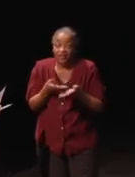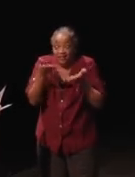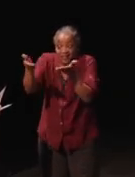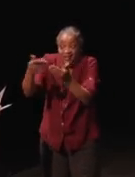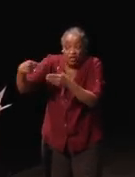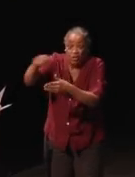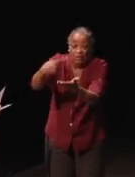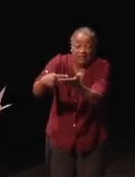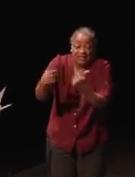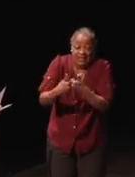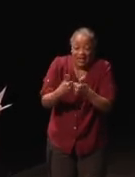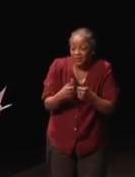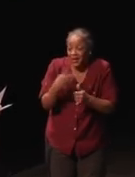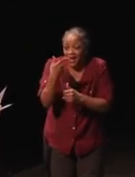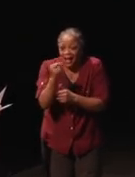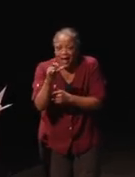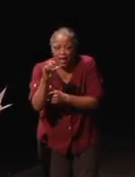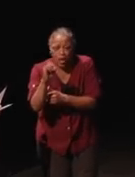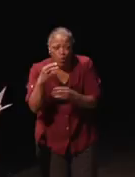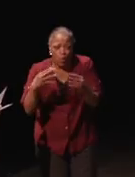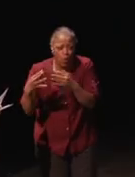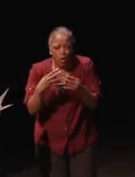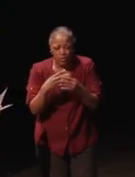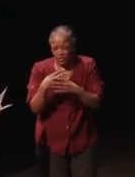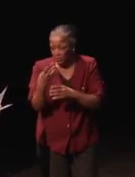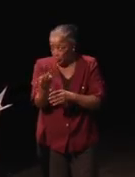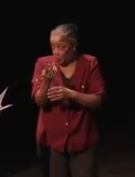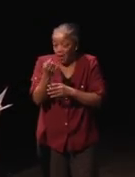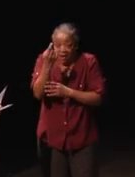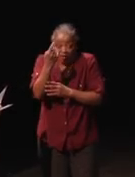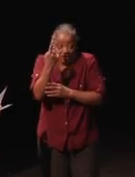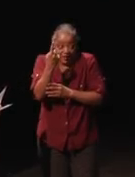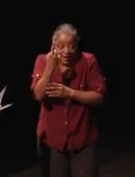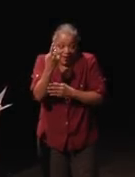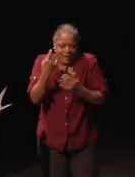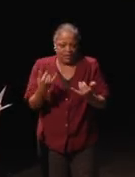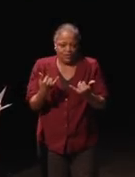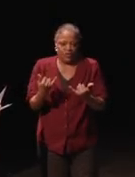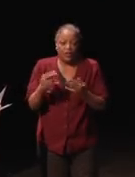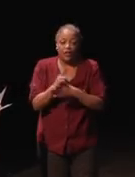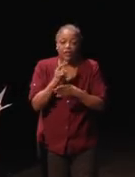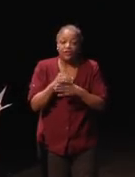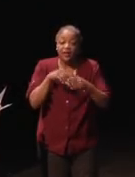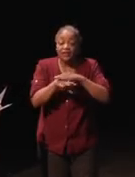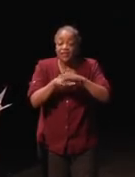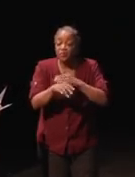but Halo Wars 2, I understand is currently utilizing the accessibility options available